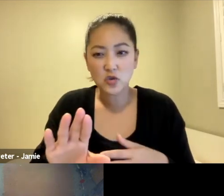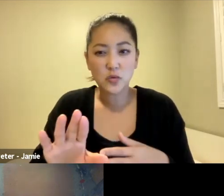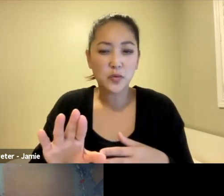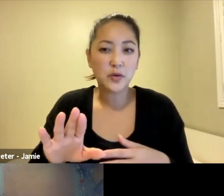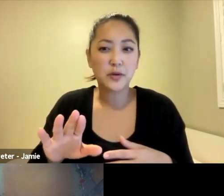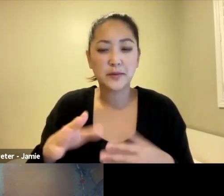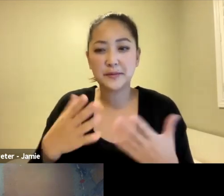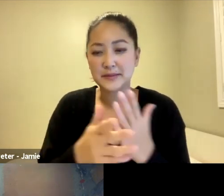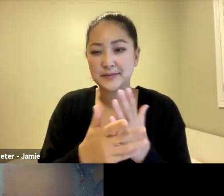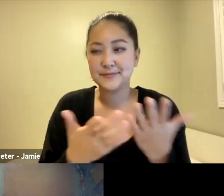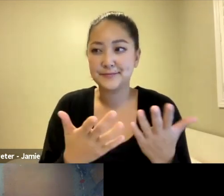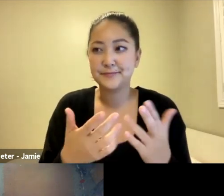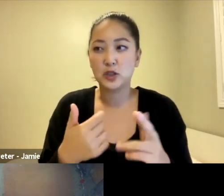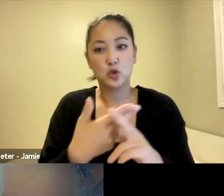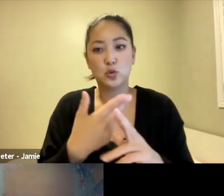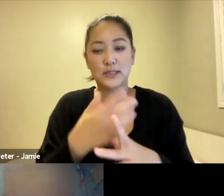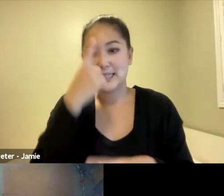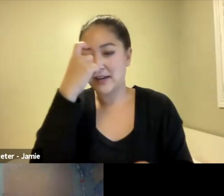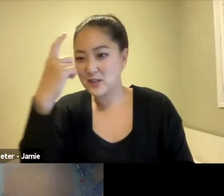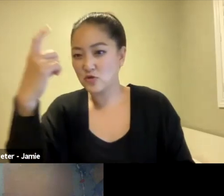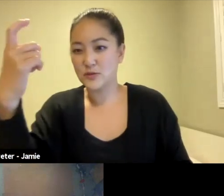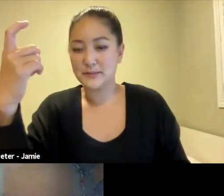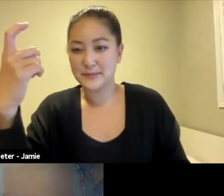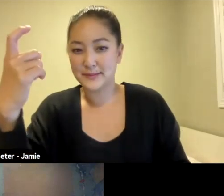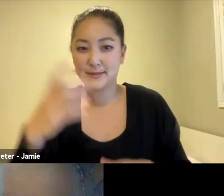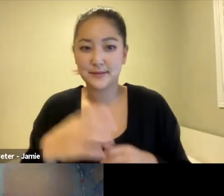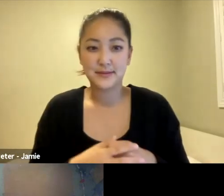the story and then also just within the daily lives of the community.